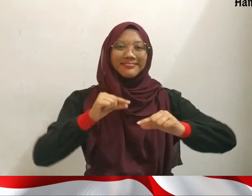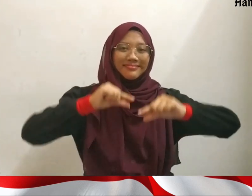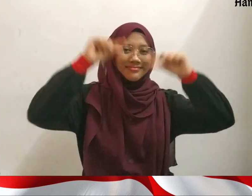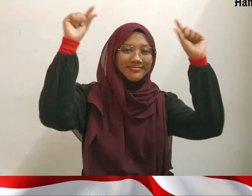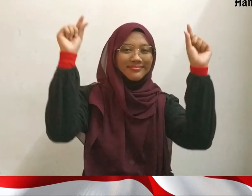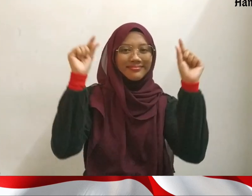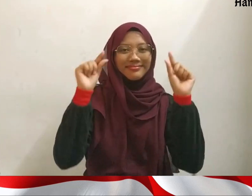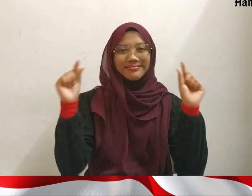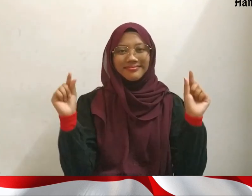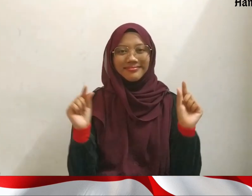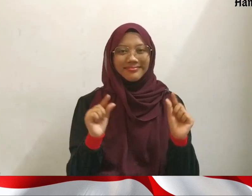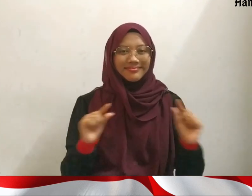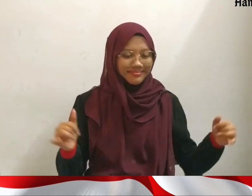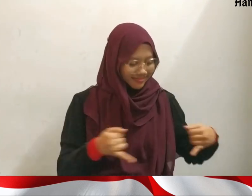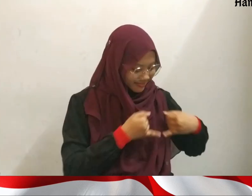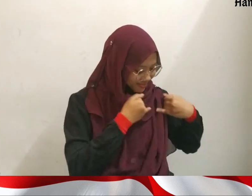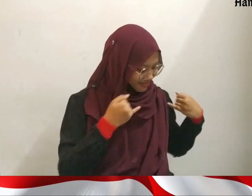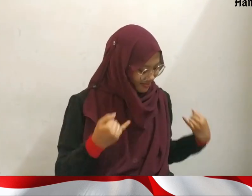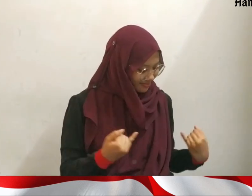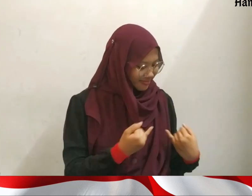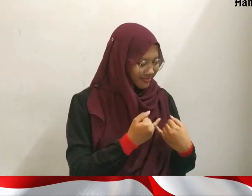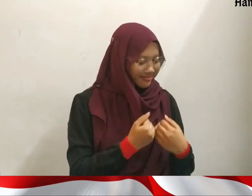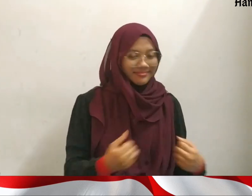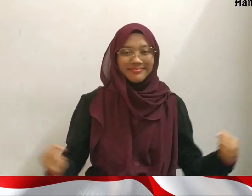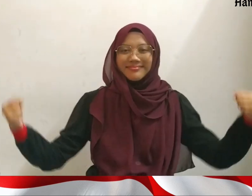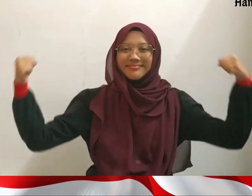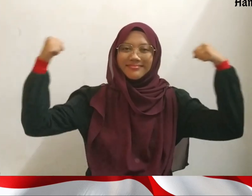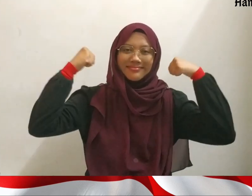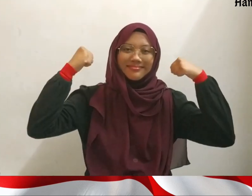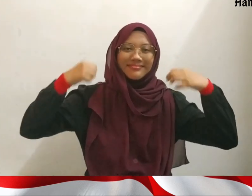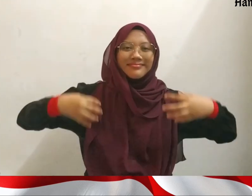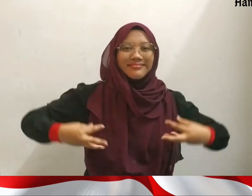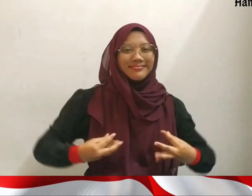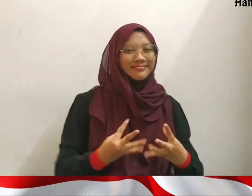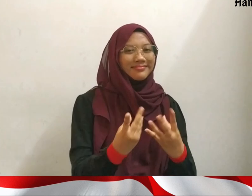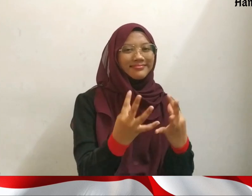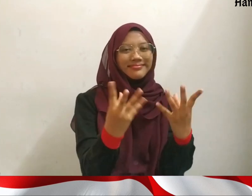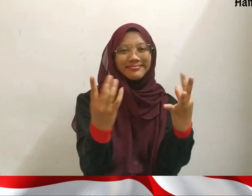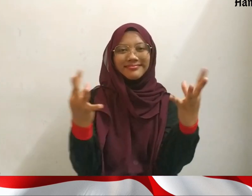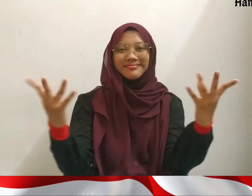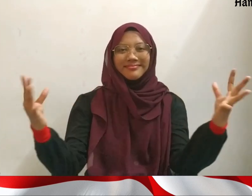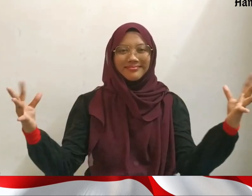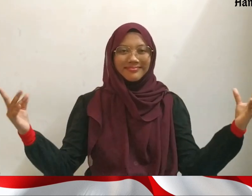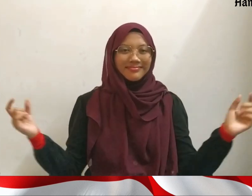Heart beats faster as spirit in huge flames